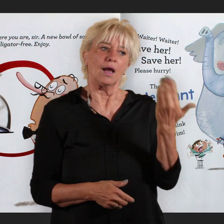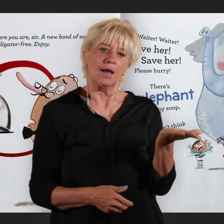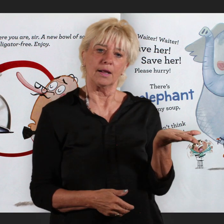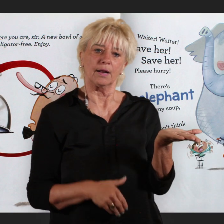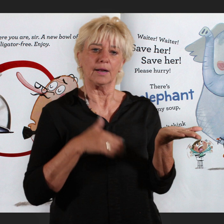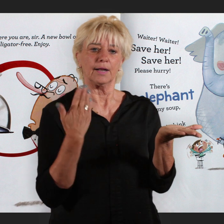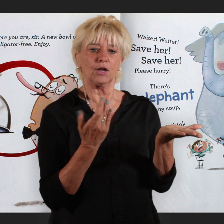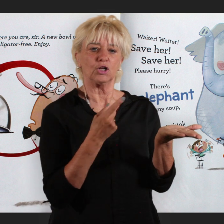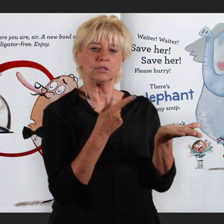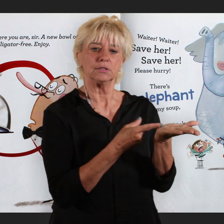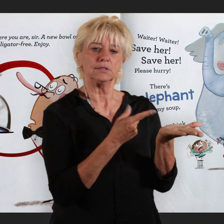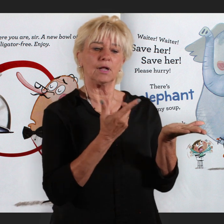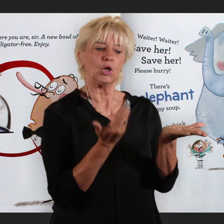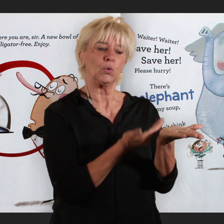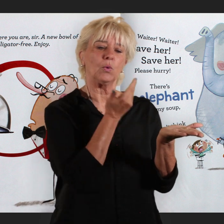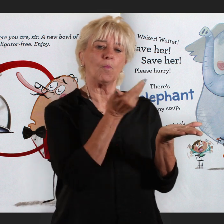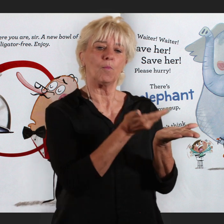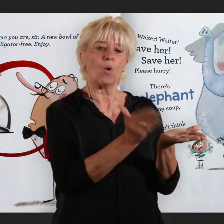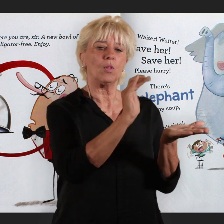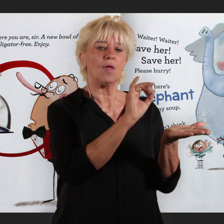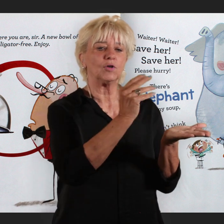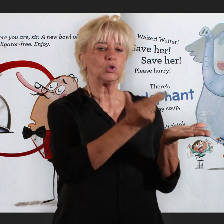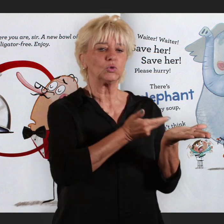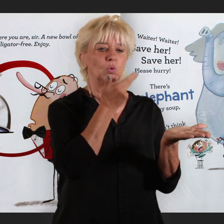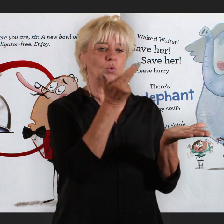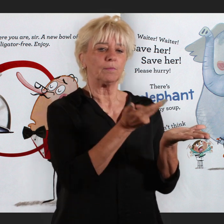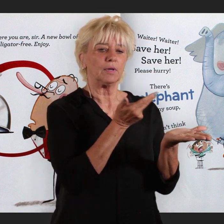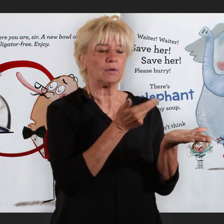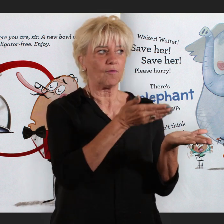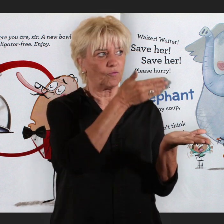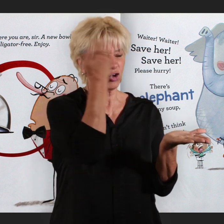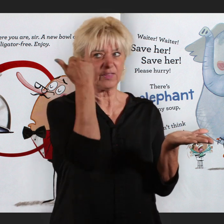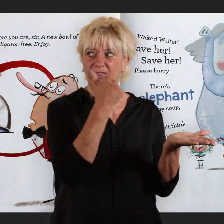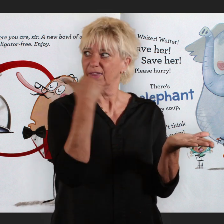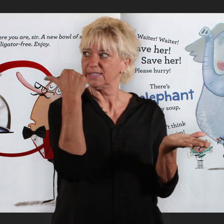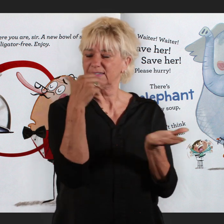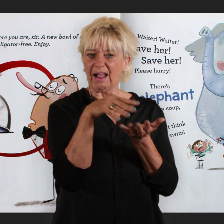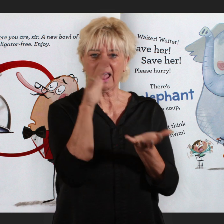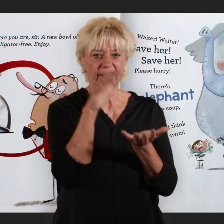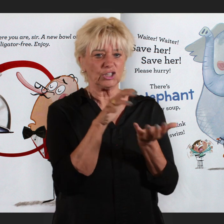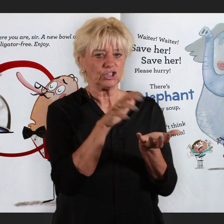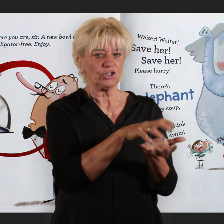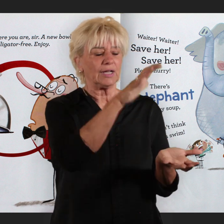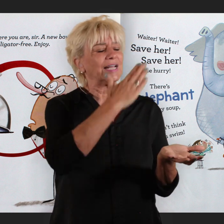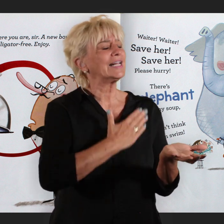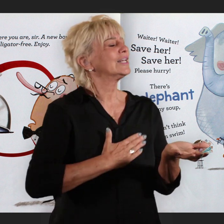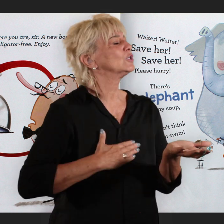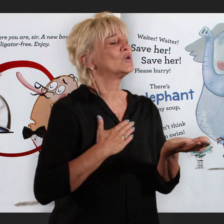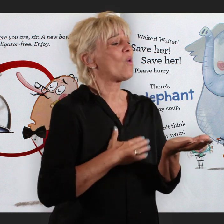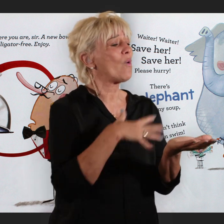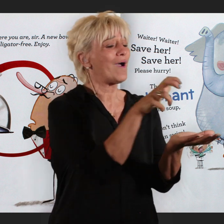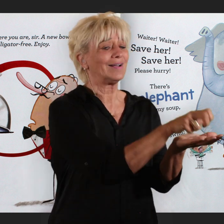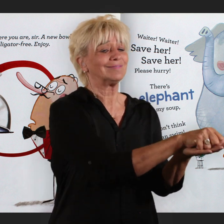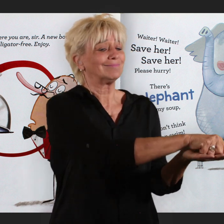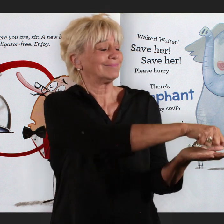Here you are, sir. A new bowl of soup. Alligator-free. Enjoy.